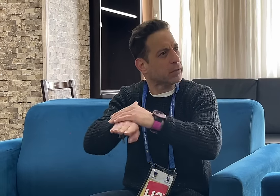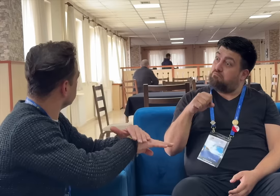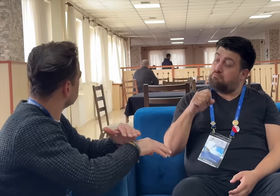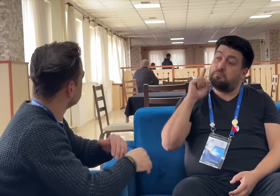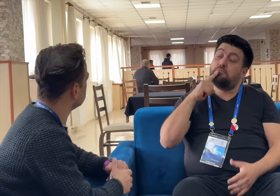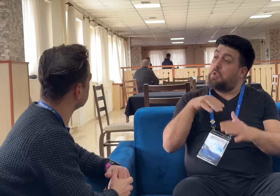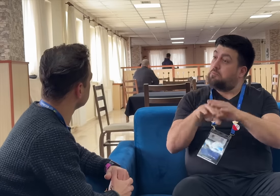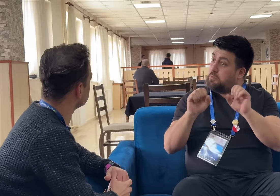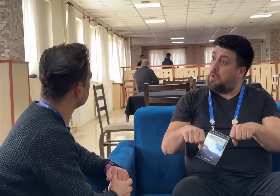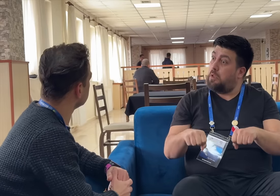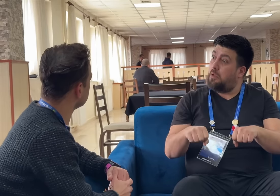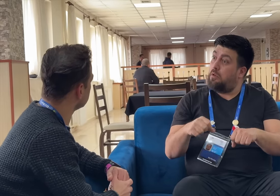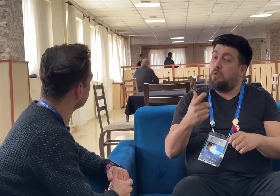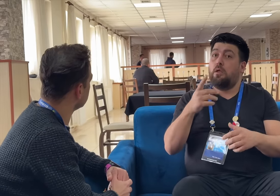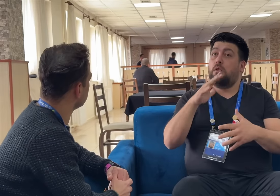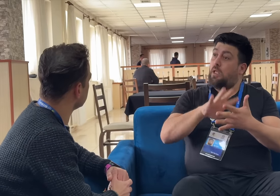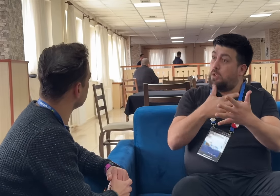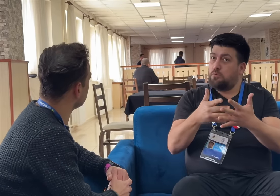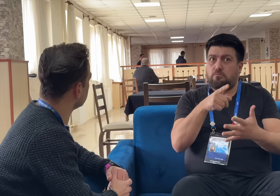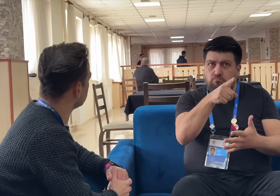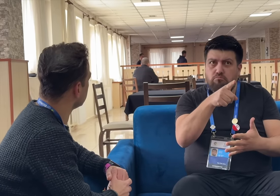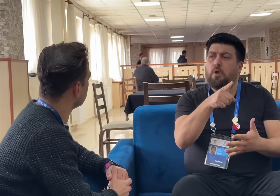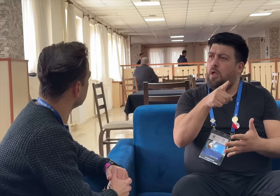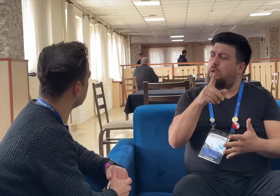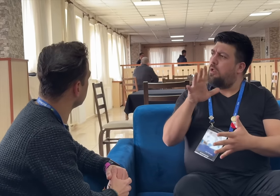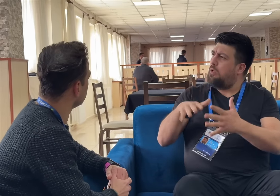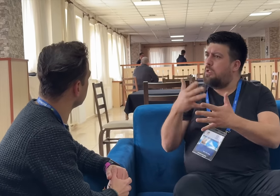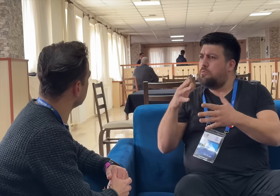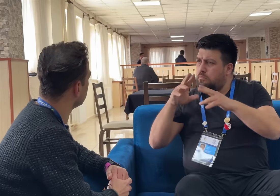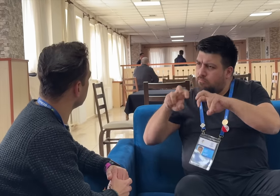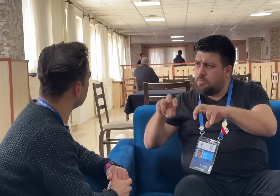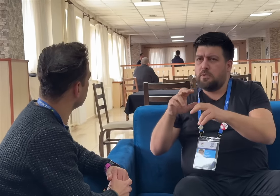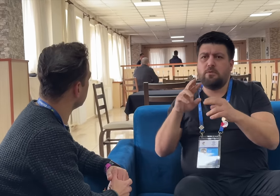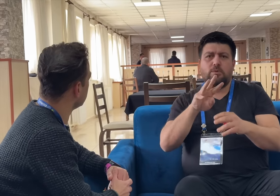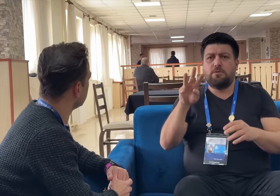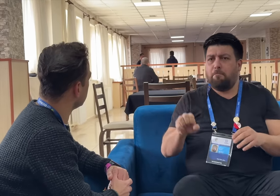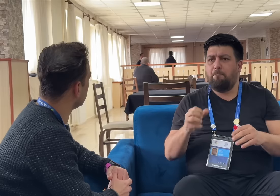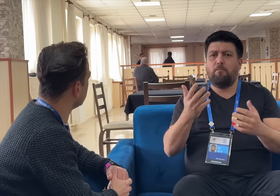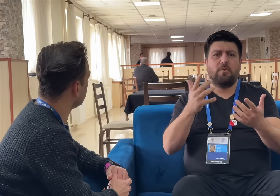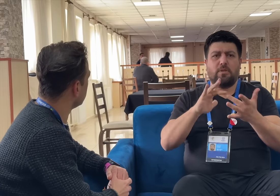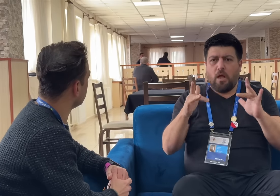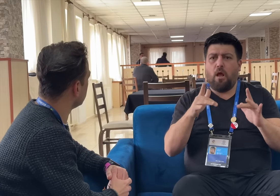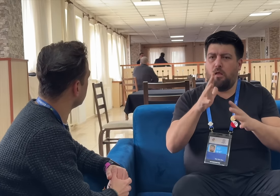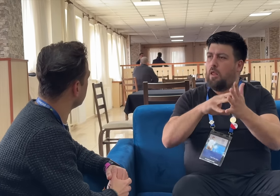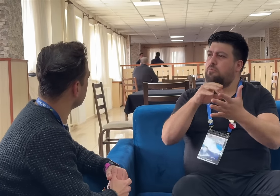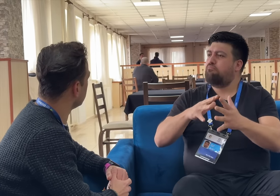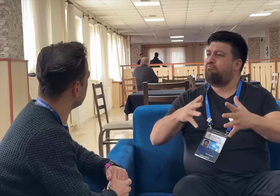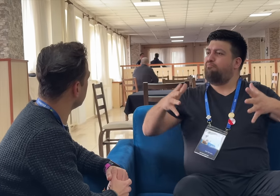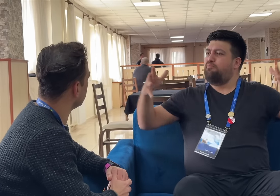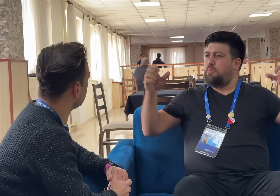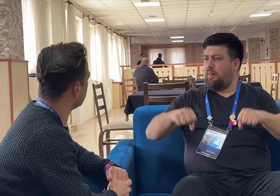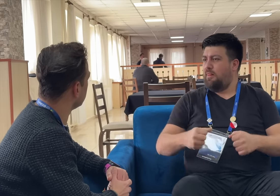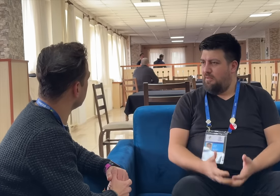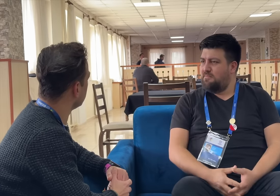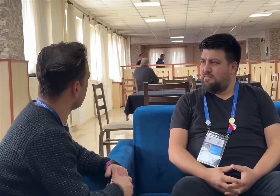[Nevzat]: Yes, deaf passengers can have access in some languages.